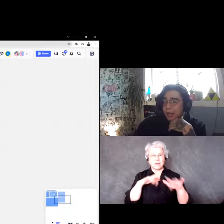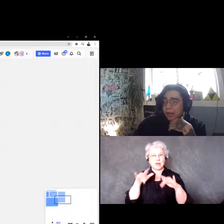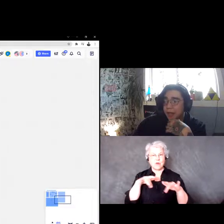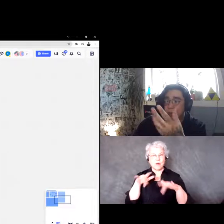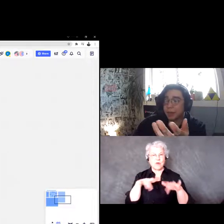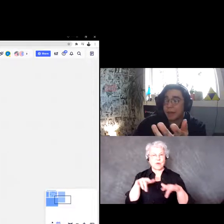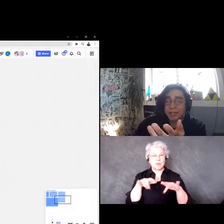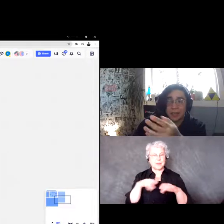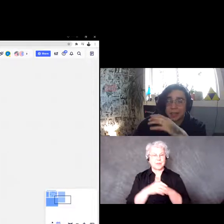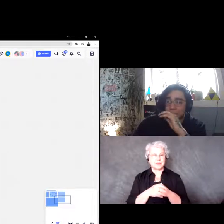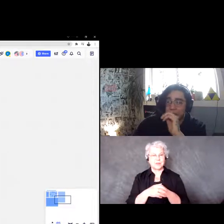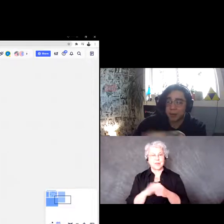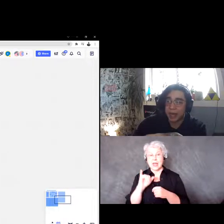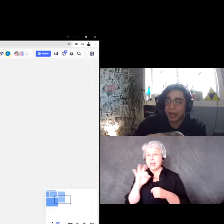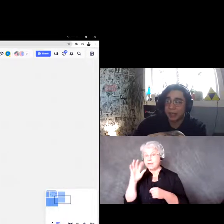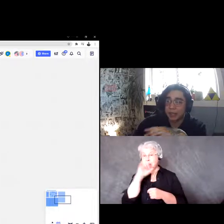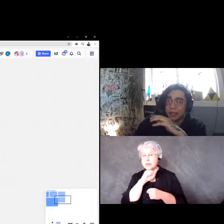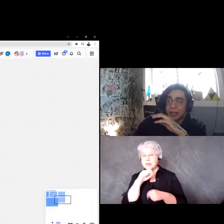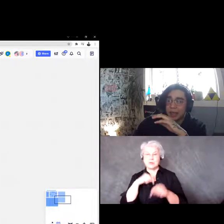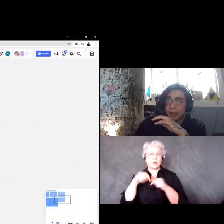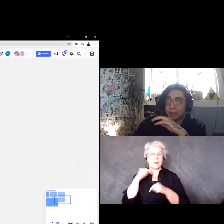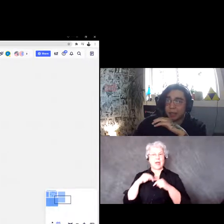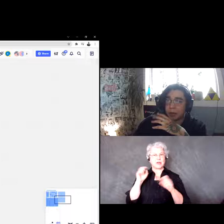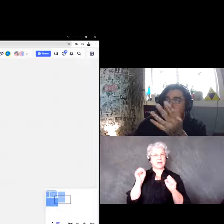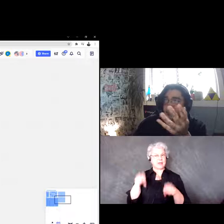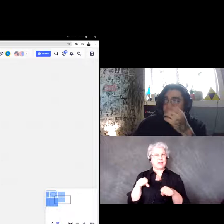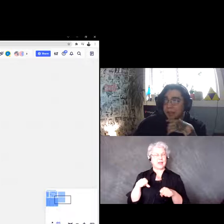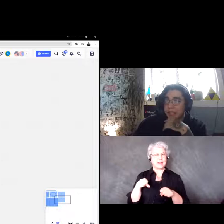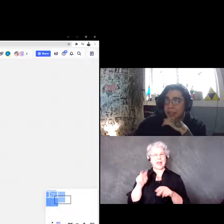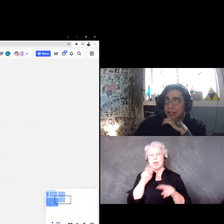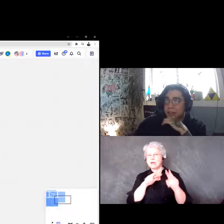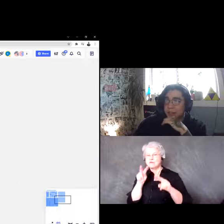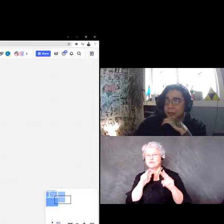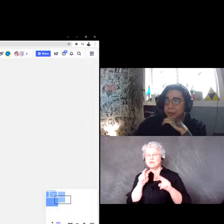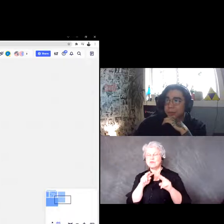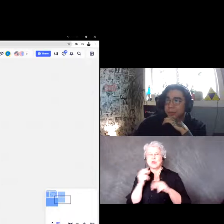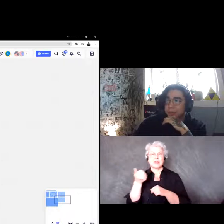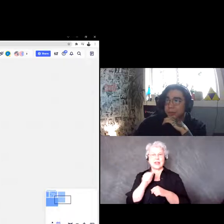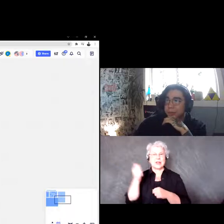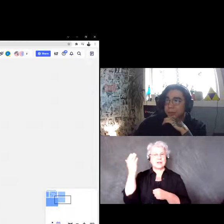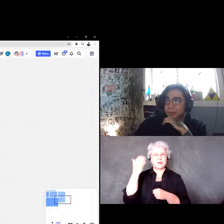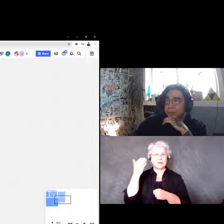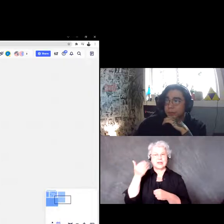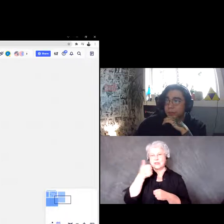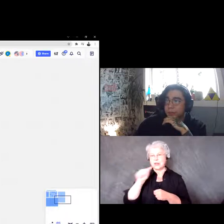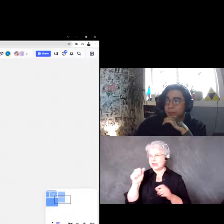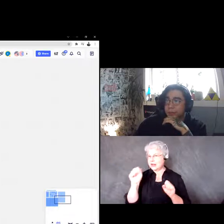If anyone missed it they can always go back and watch any of the presentations.